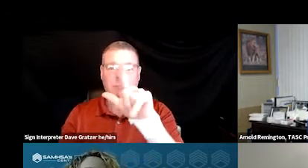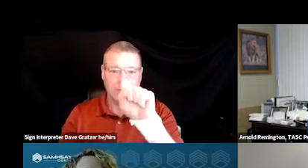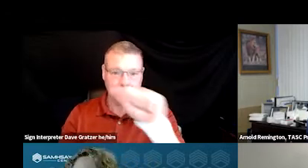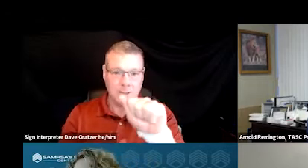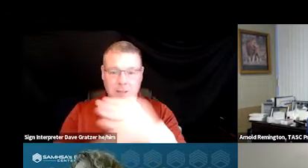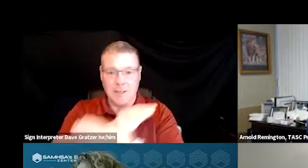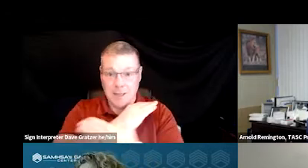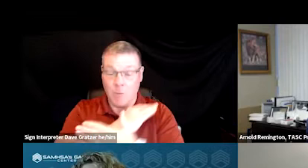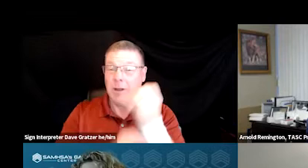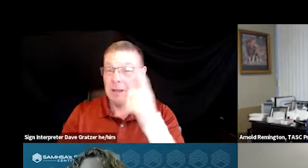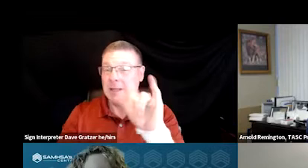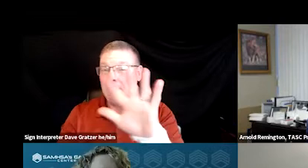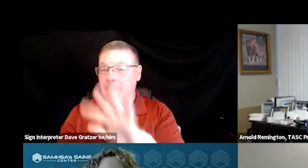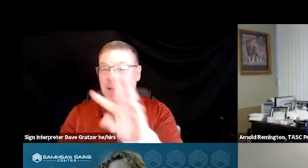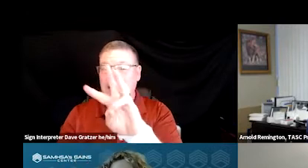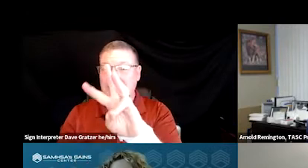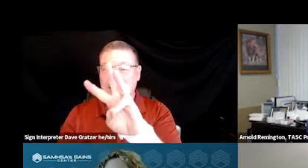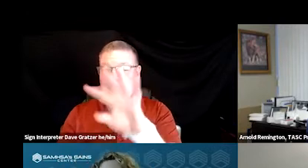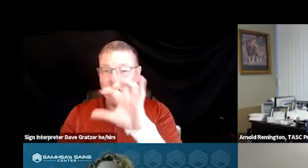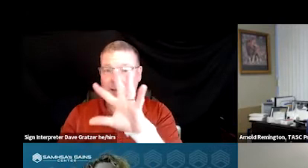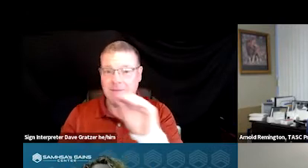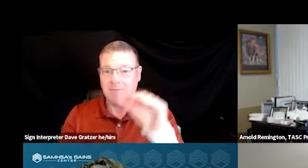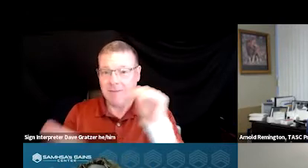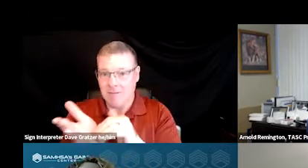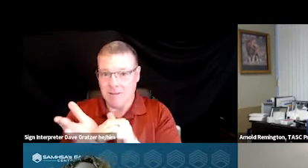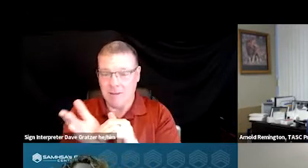Tulsa County is about 650,000 individuals